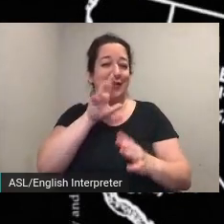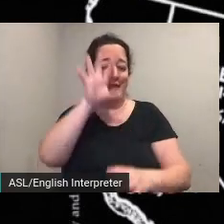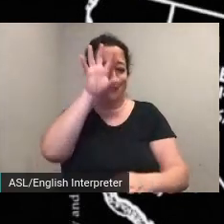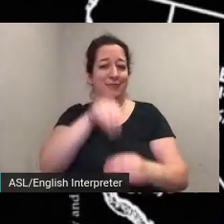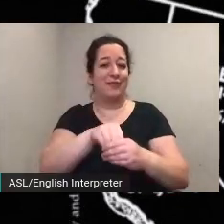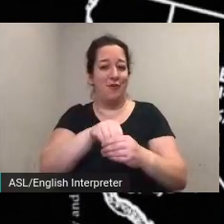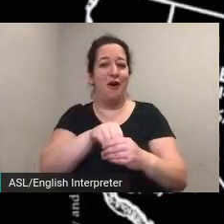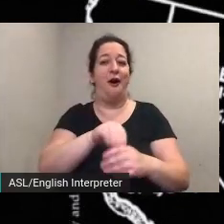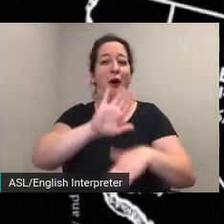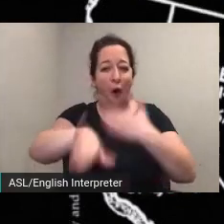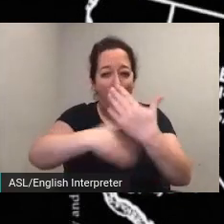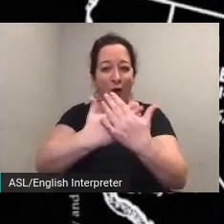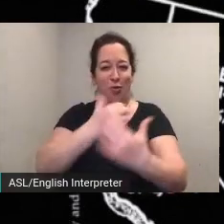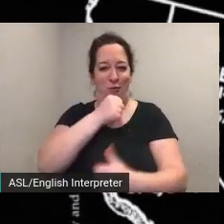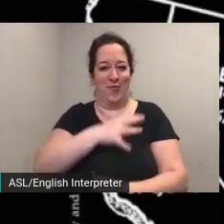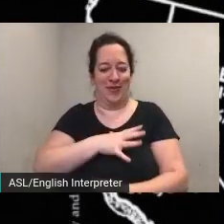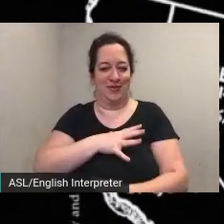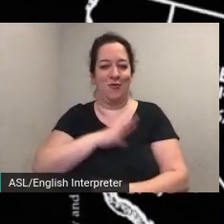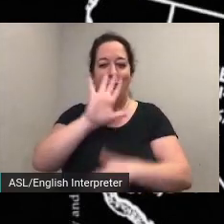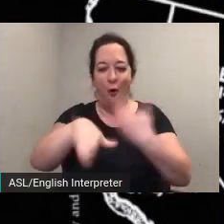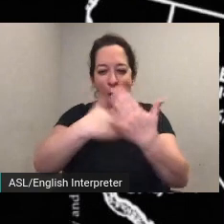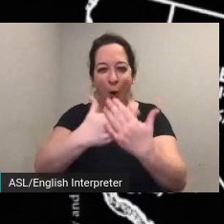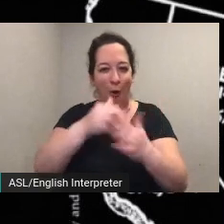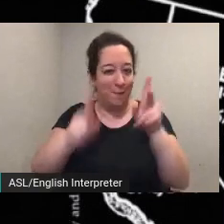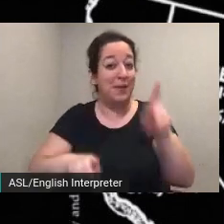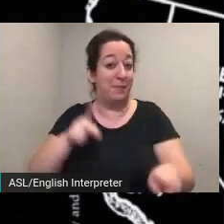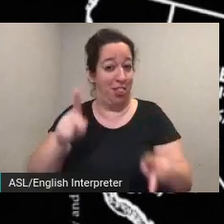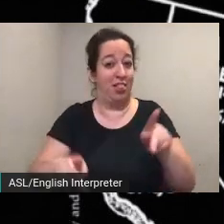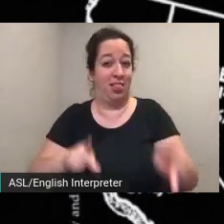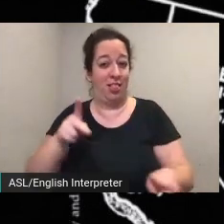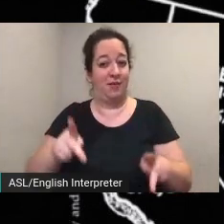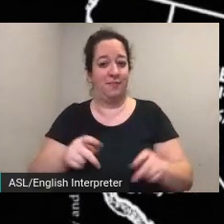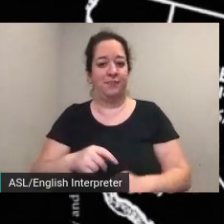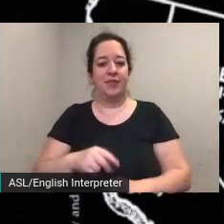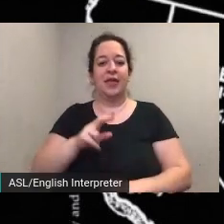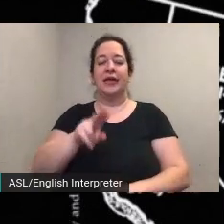of all people the national park service is proud to have collaborated with